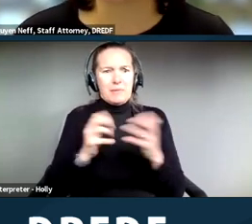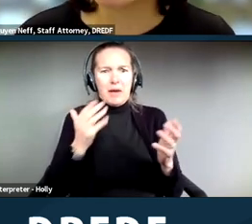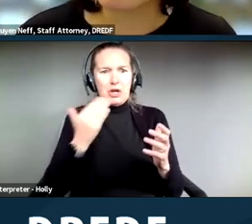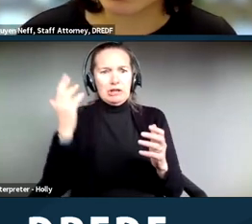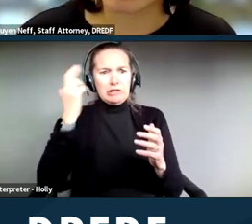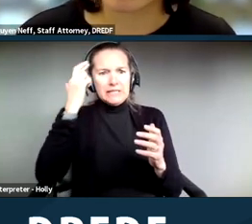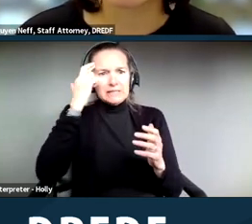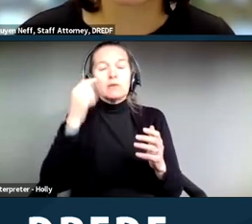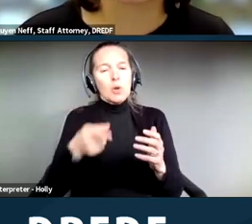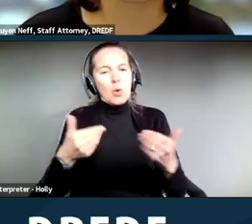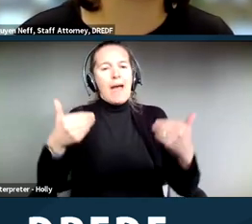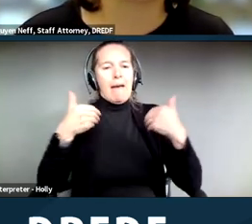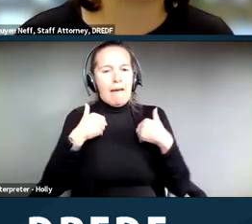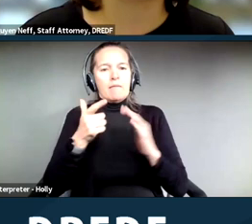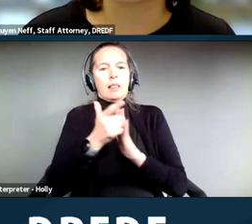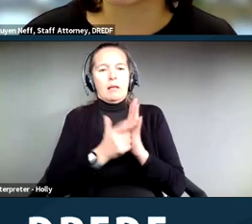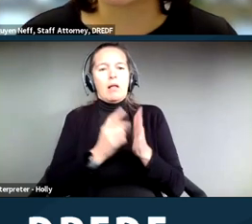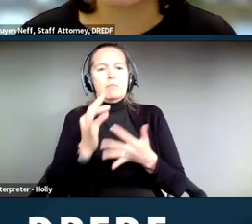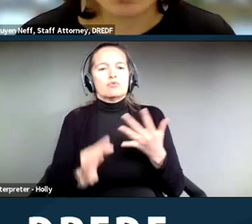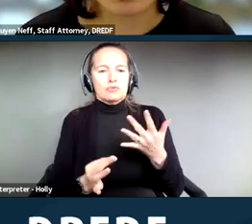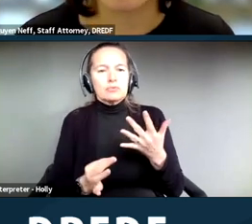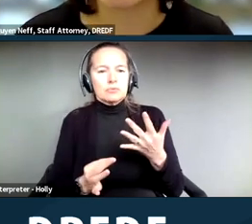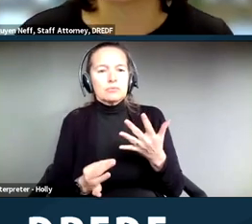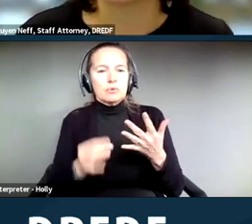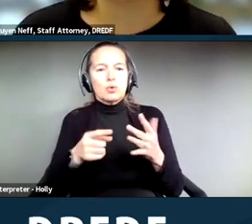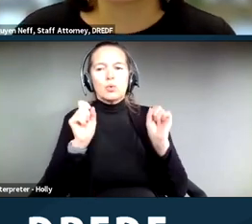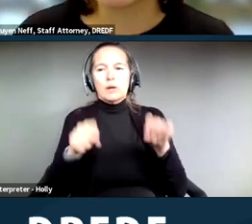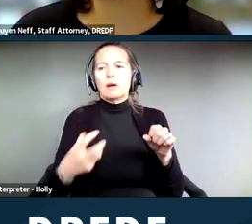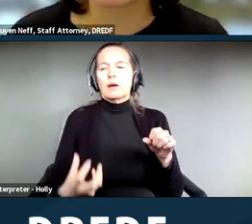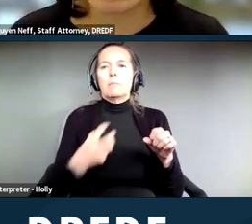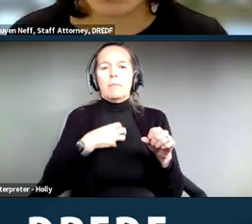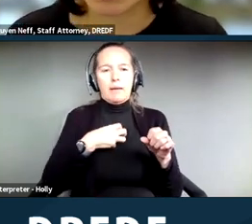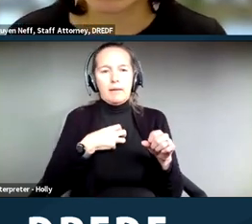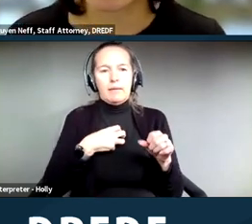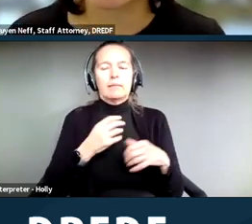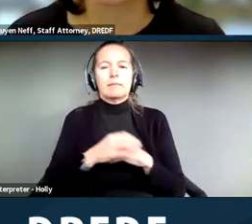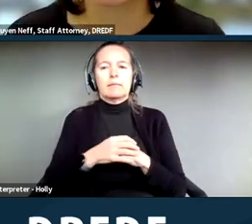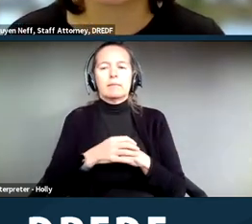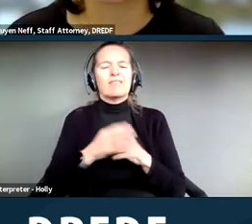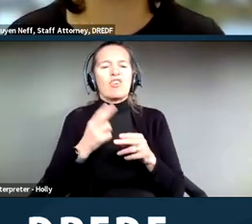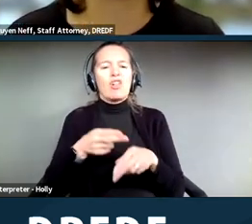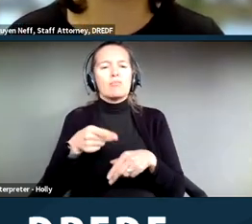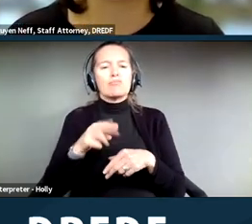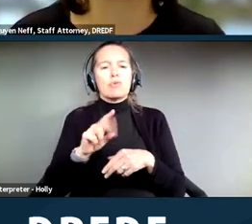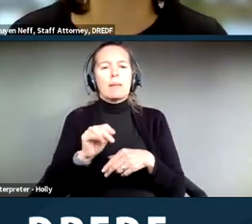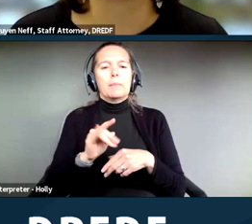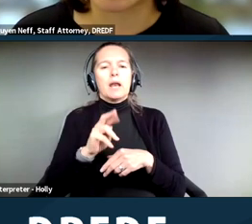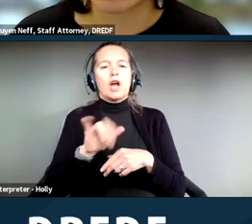legal recourse in bringing a complaint, bringing a preliminary injunction to address the fact that